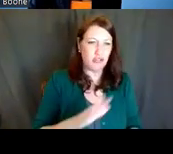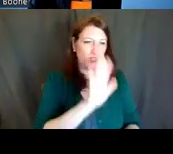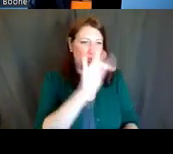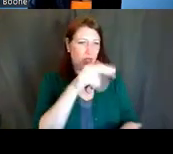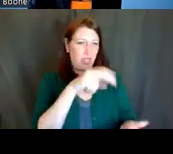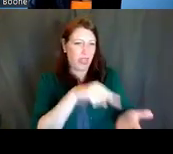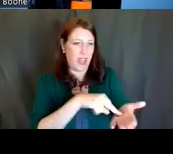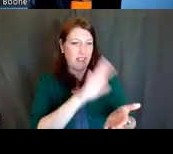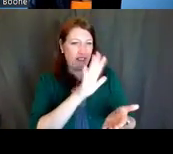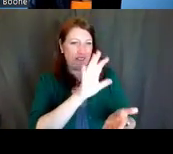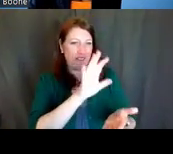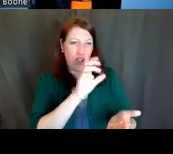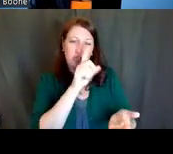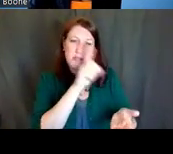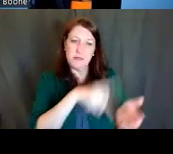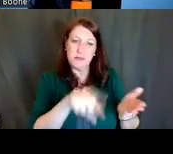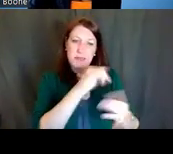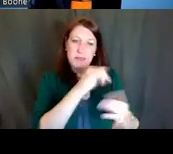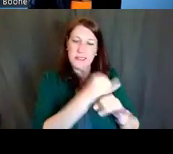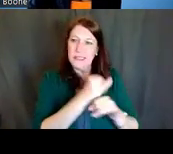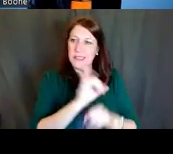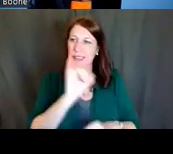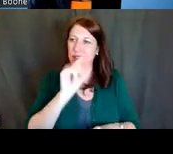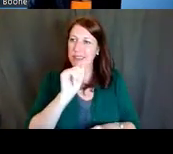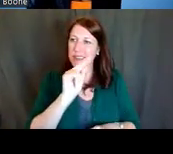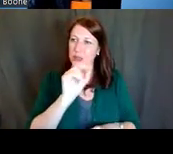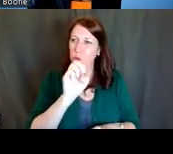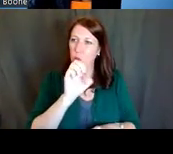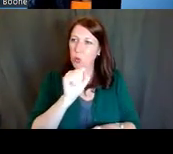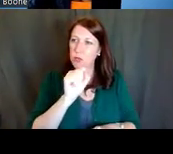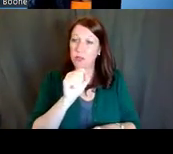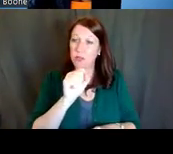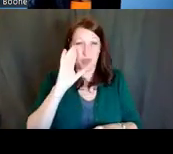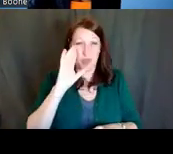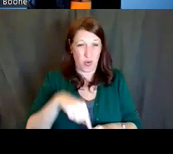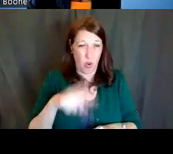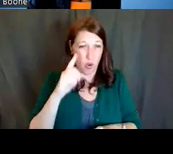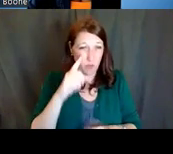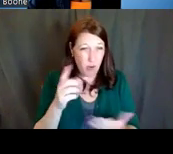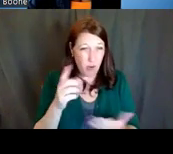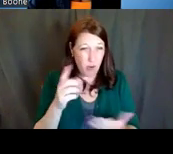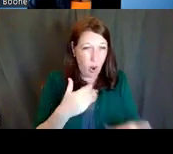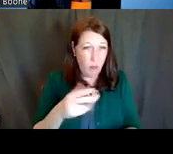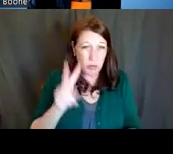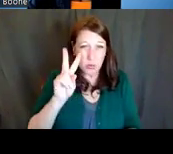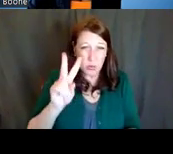As you can see in FY '21, NIH invested almost $2 billion in Research Training